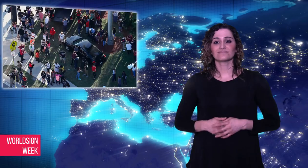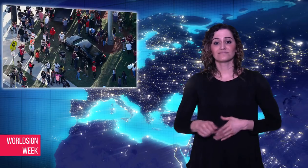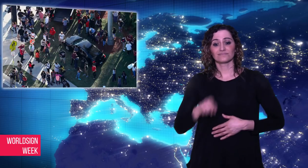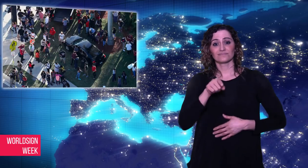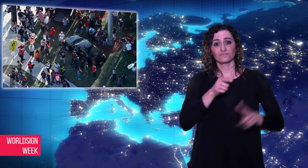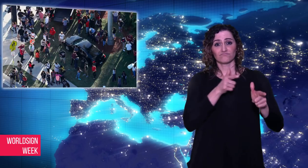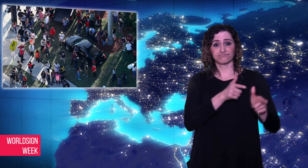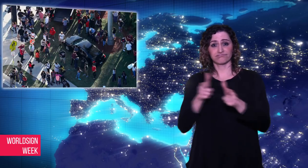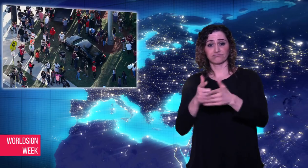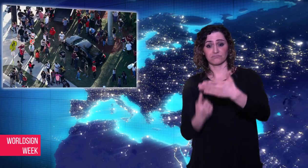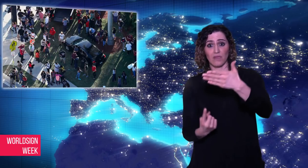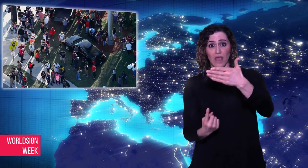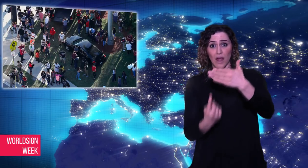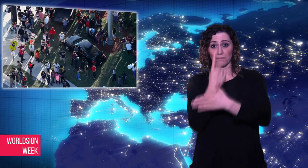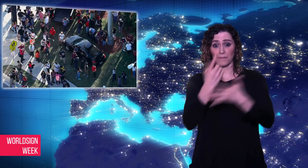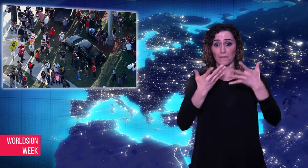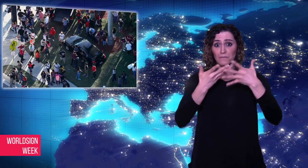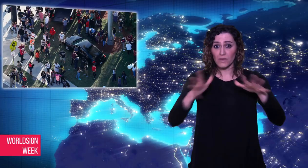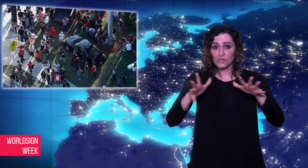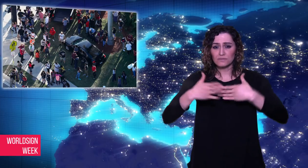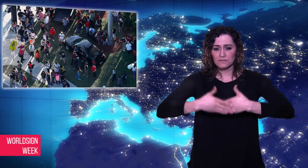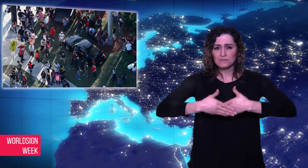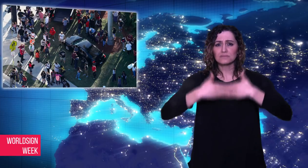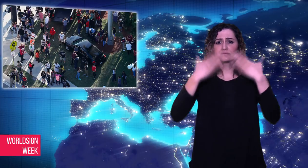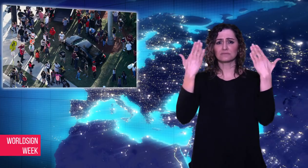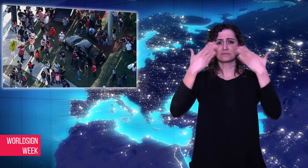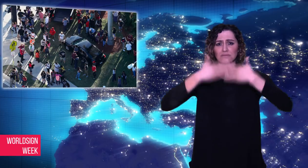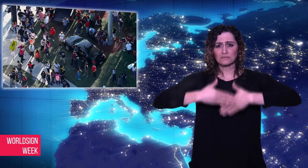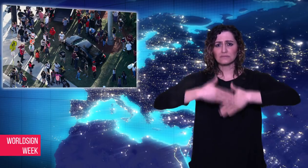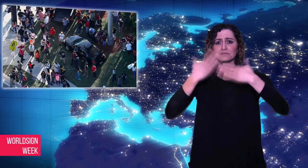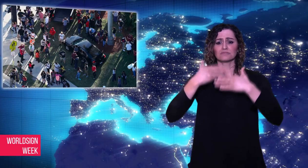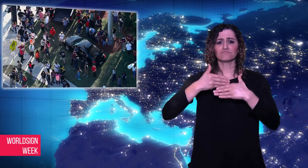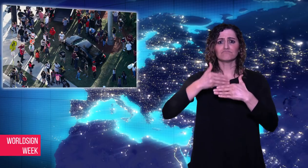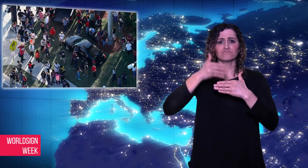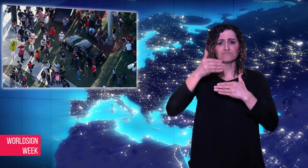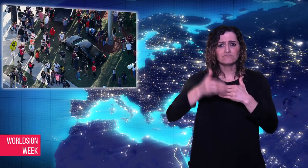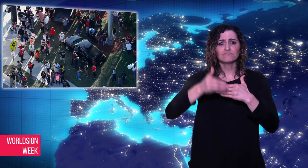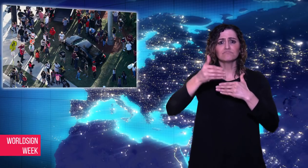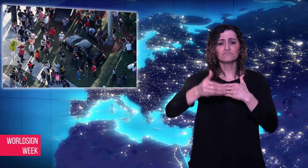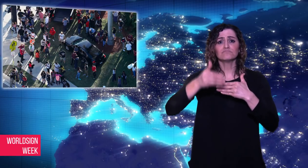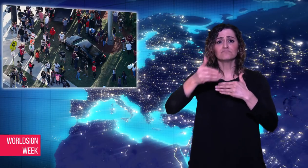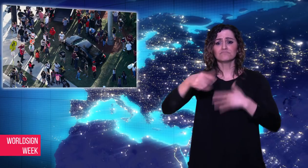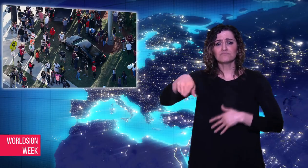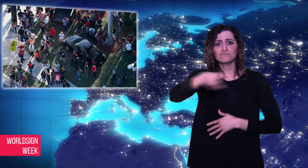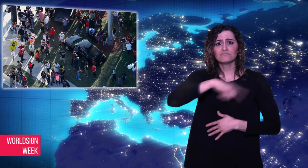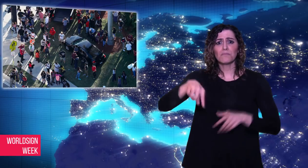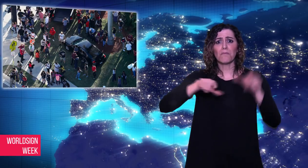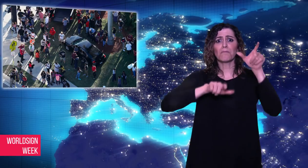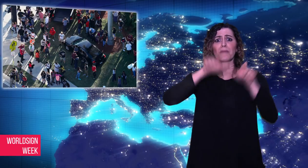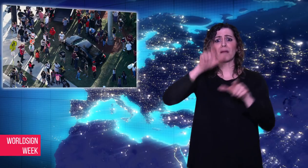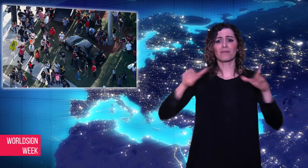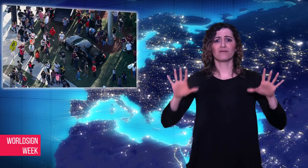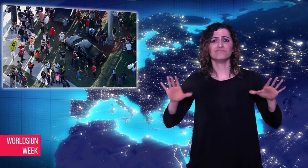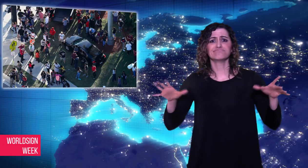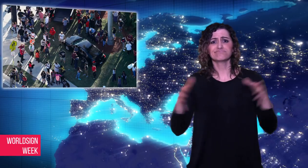In the days that followed, survivors and